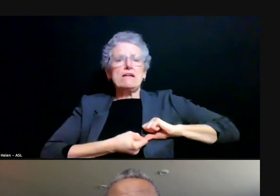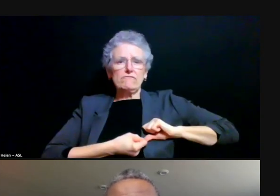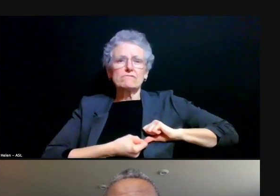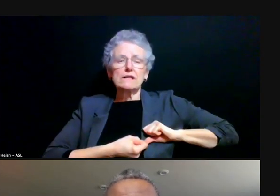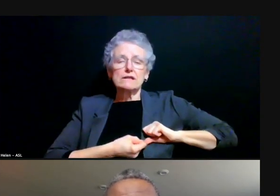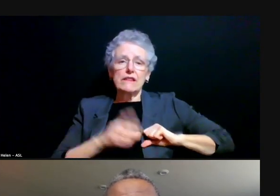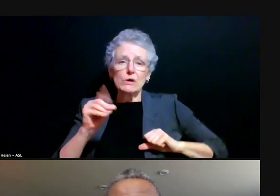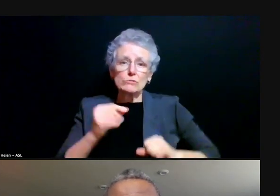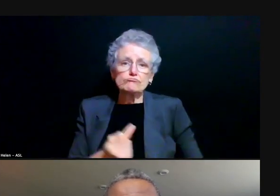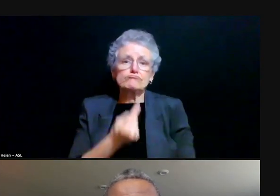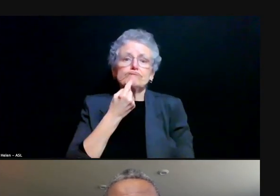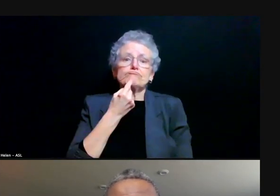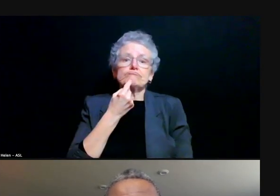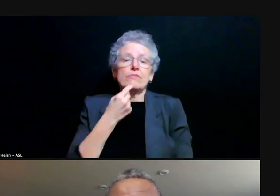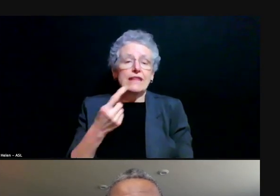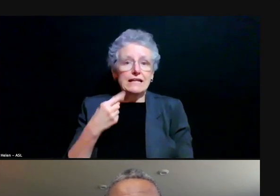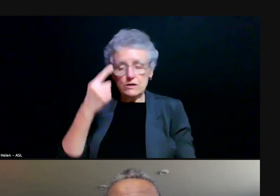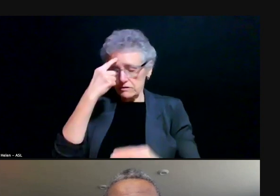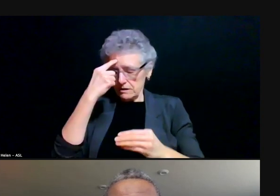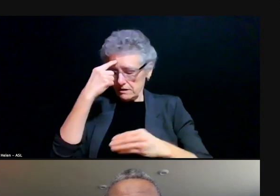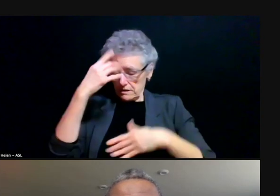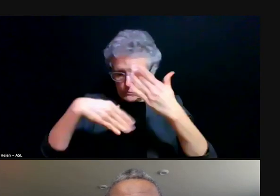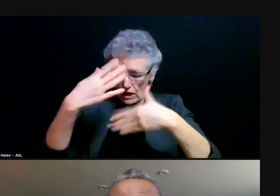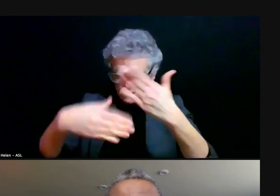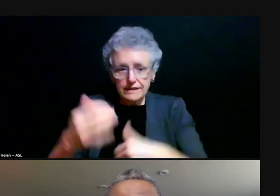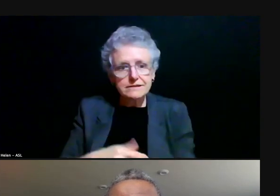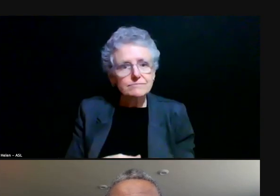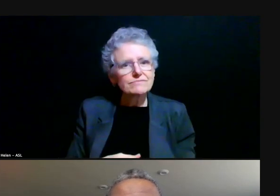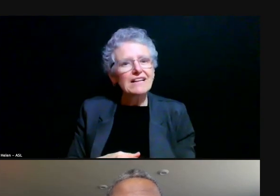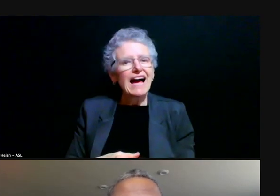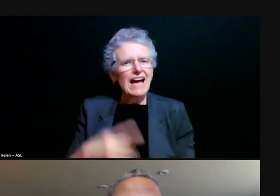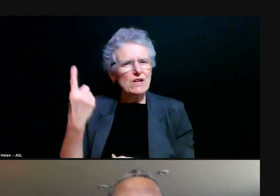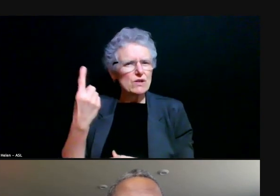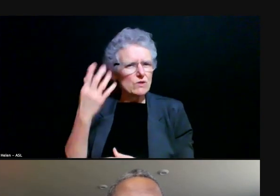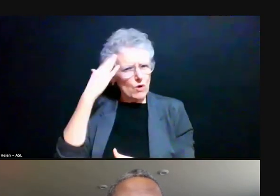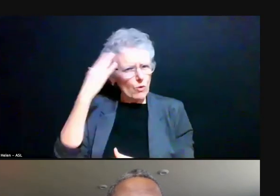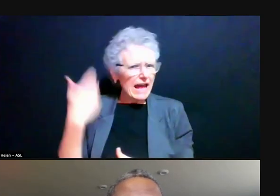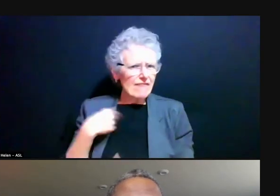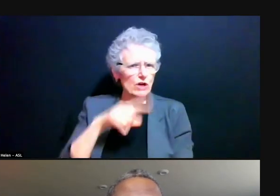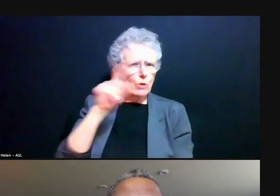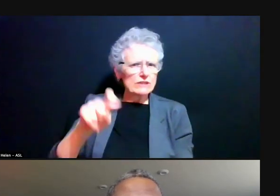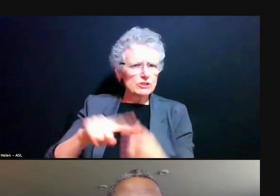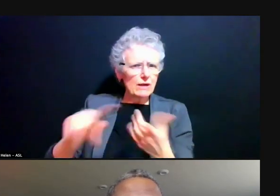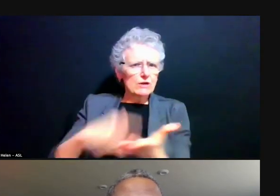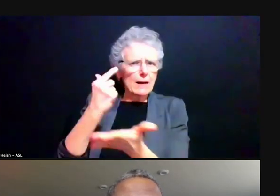I wanted to, I know there's a question about commencement. I'm going to turn it to president to comment on that.